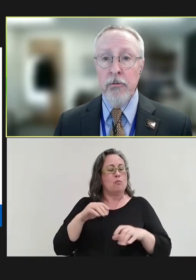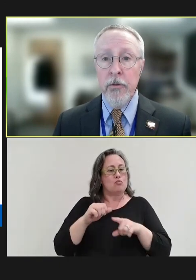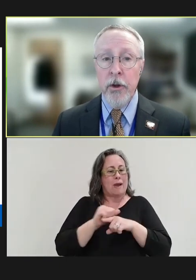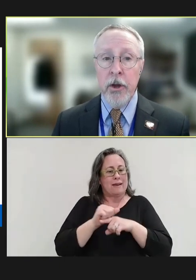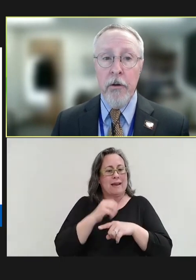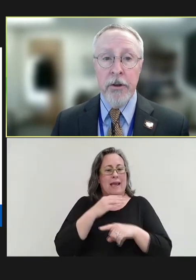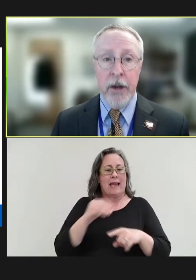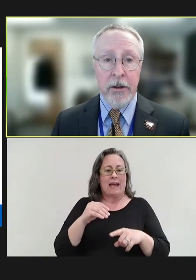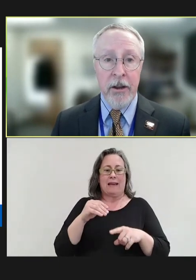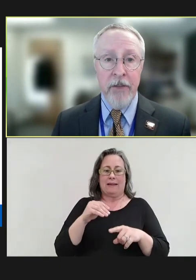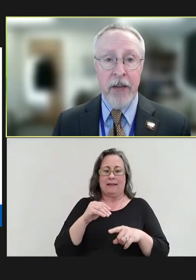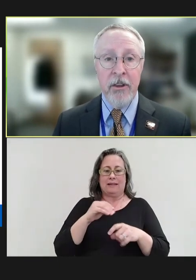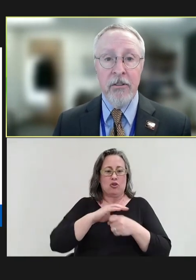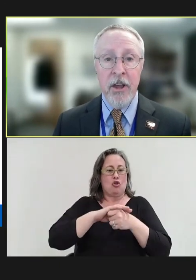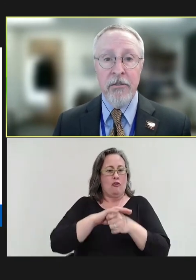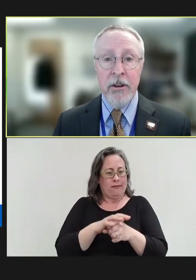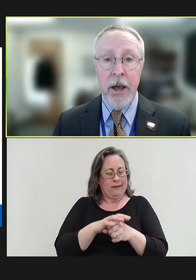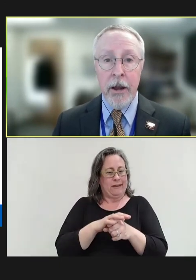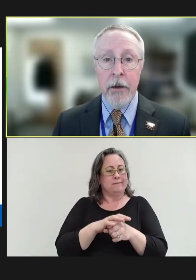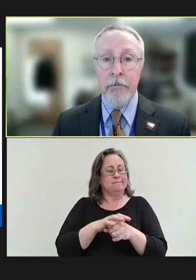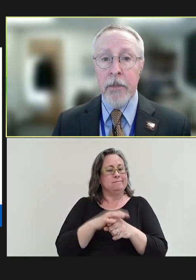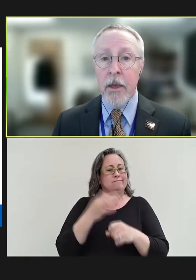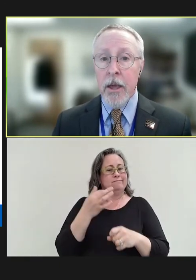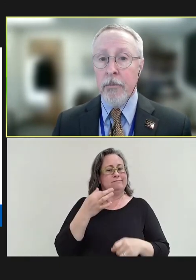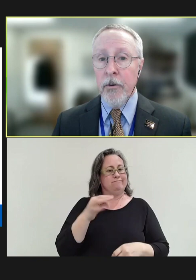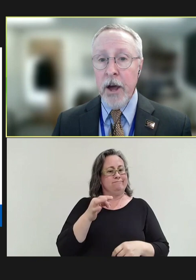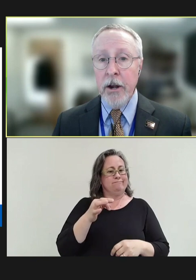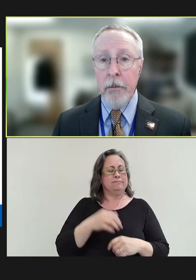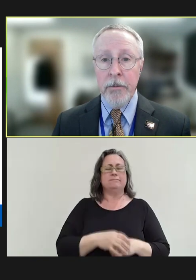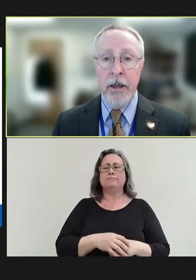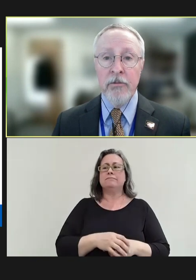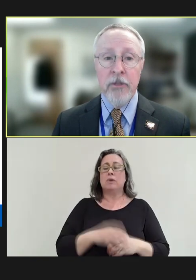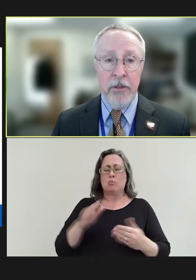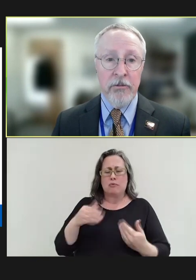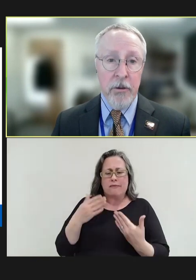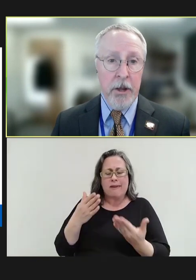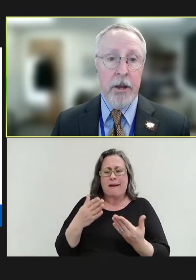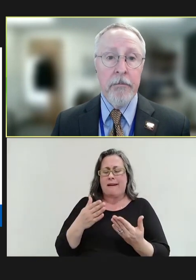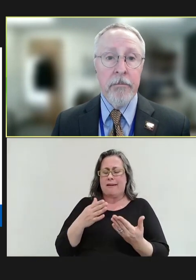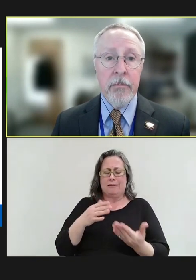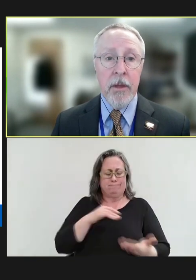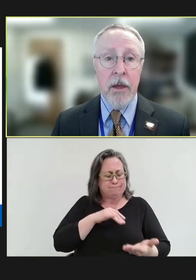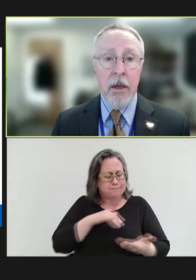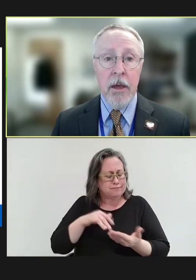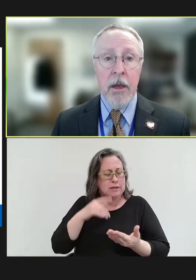reviewing COVID-19 vaccine safety data and provided updates to this committee.